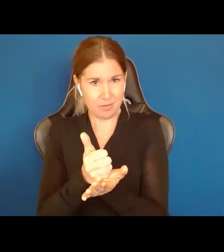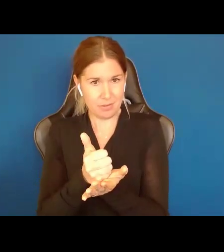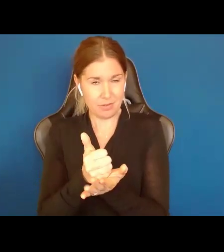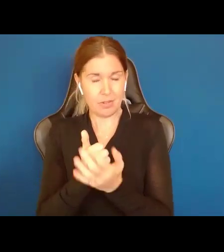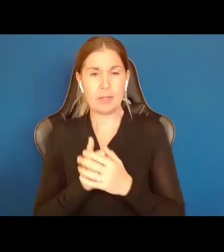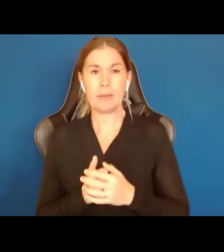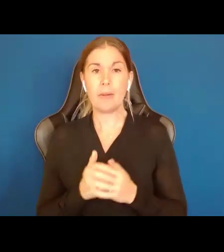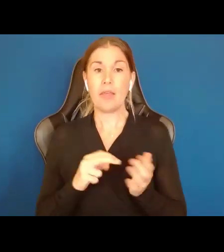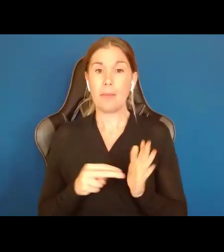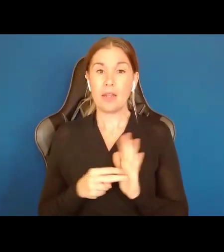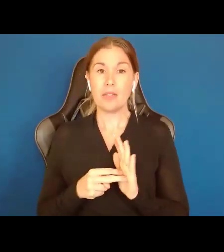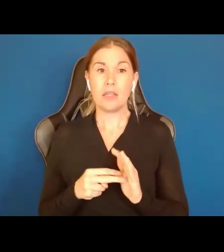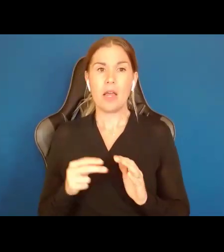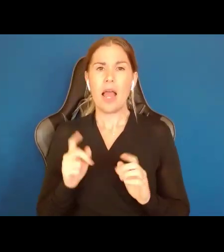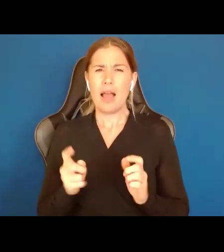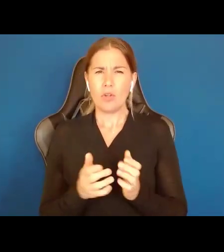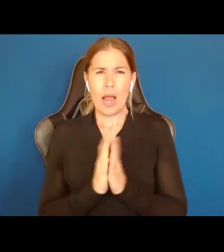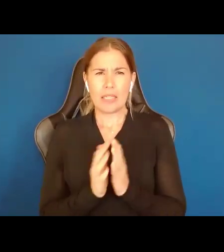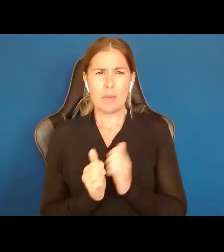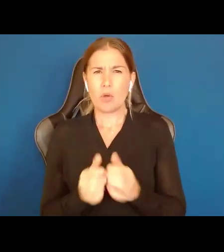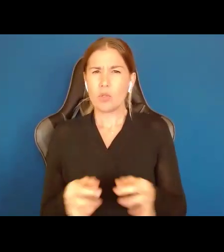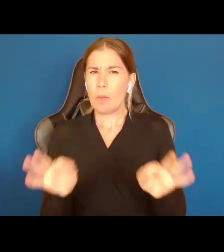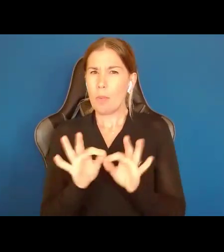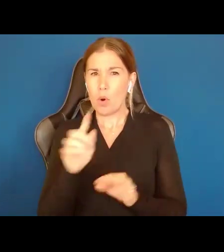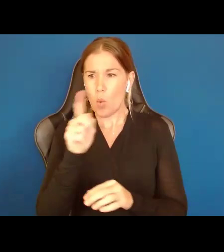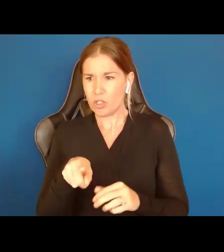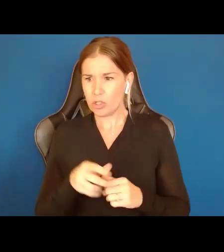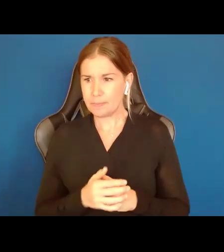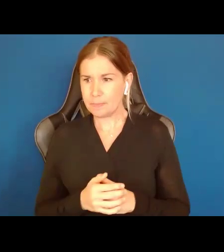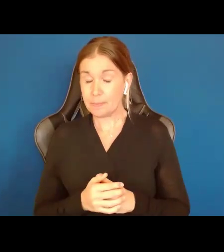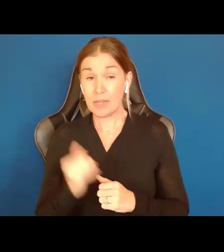Which means we have to ask the most important question. If you are considering guardianship,